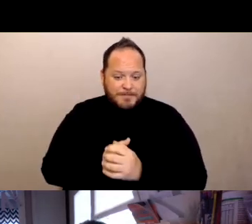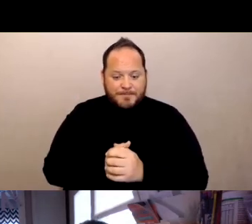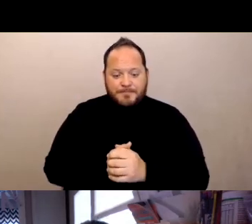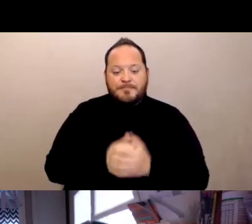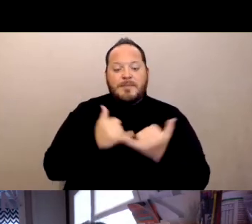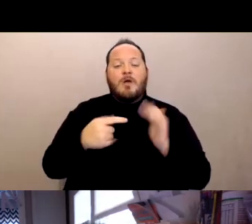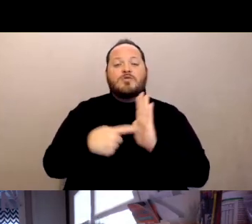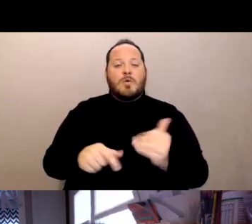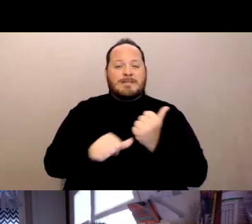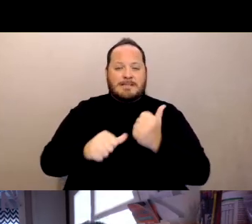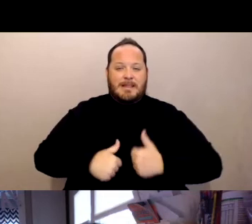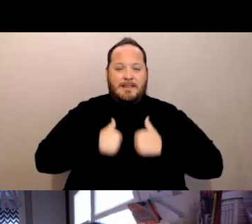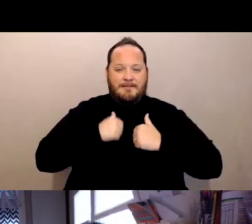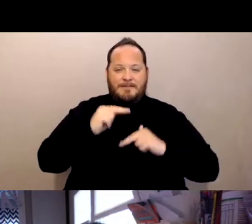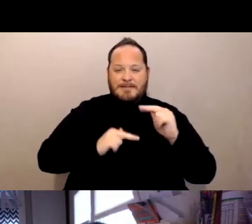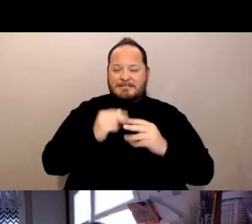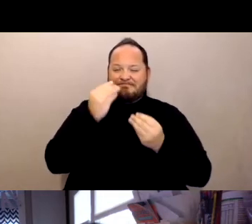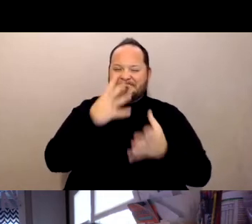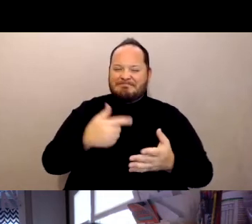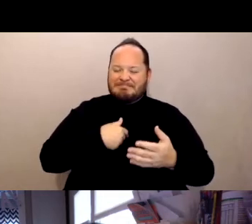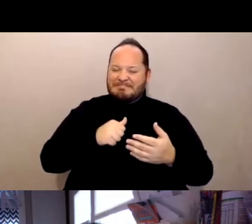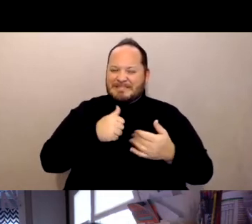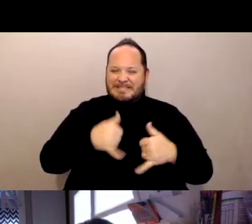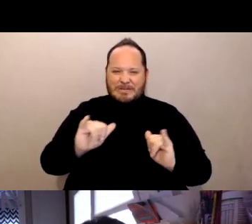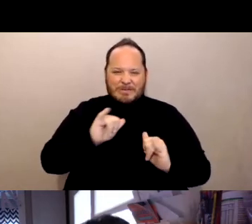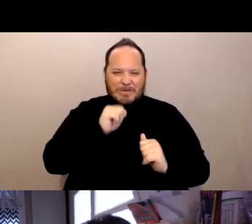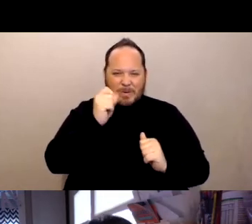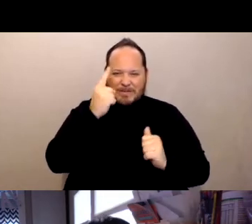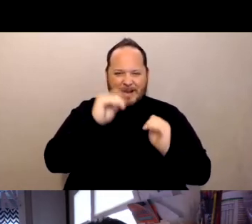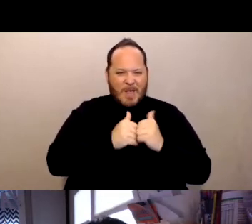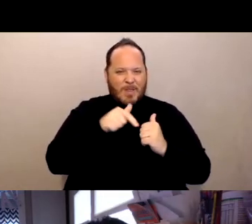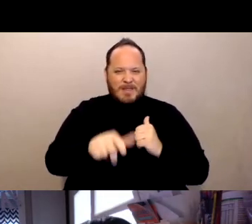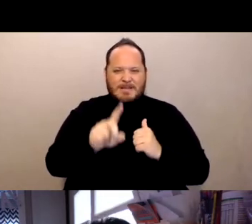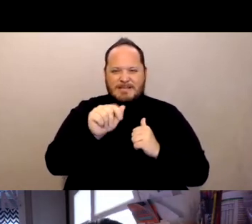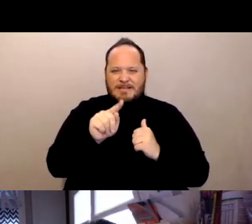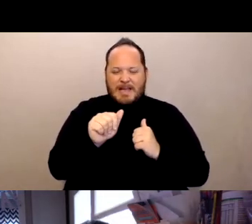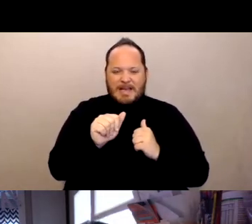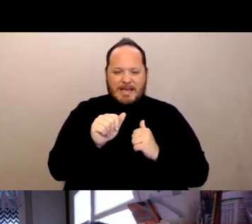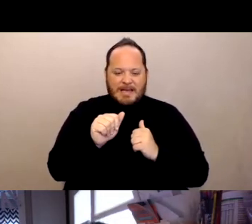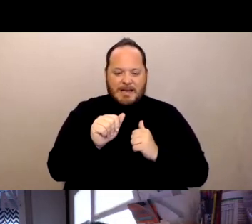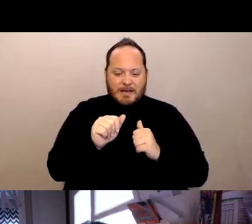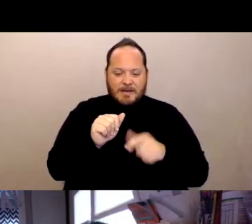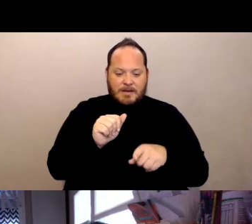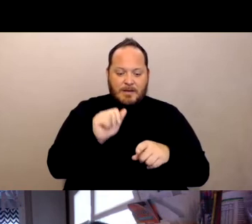And I still don't really understand how this data when there are bars on this graph, what they mean,